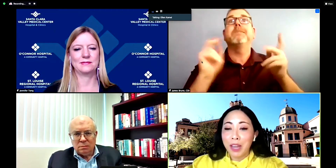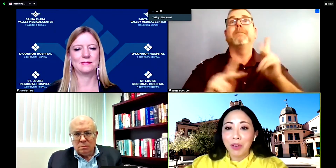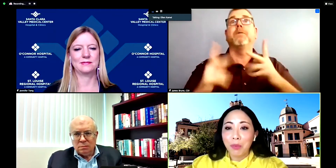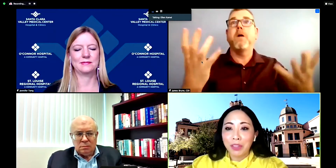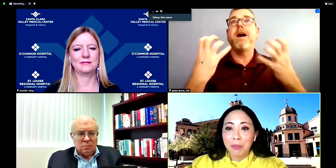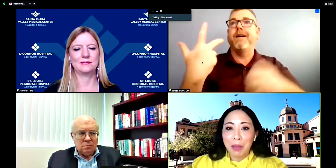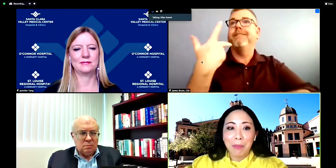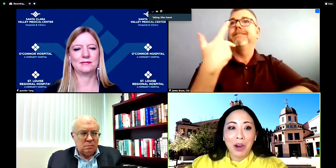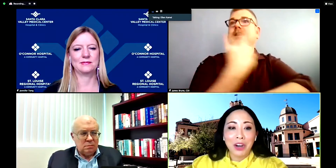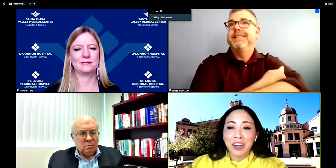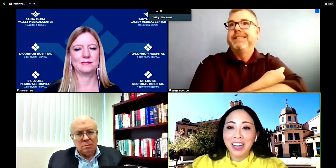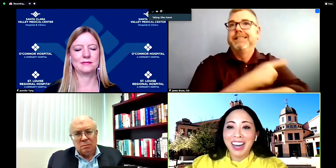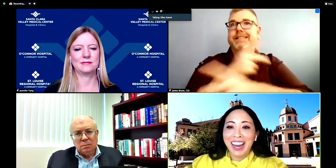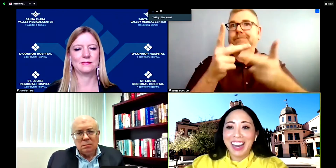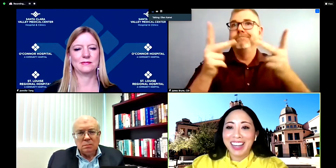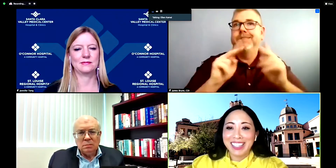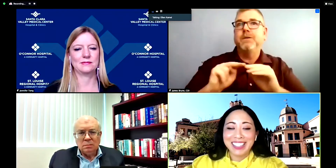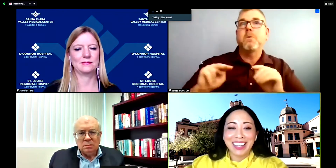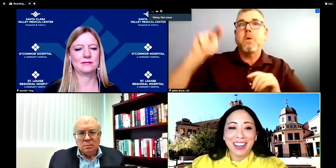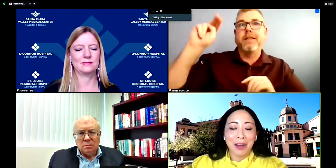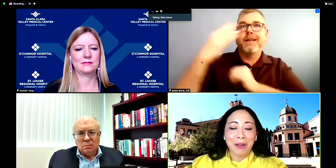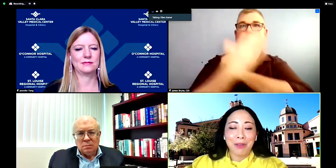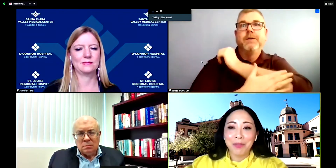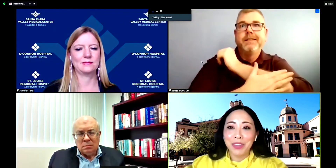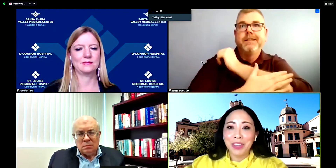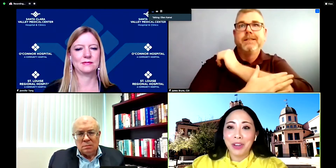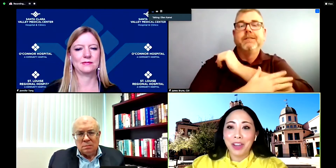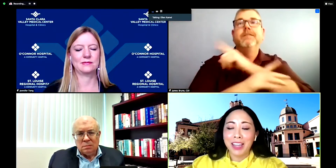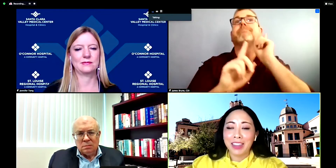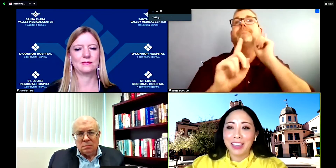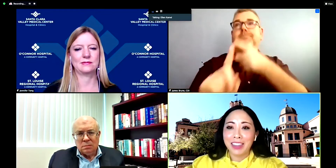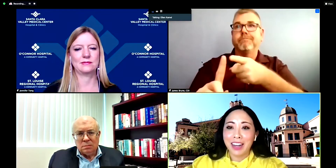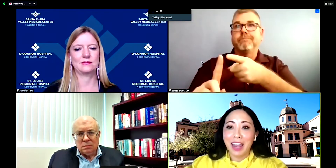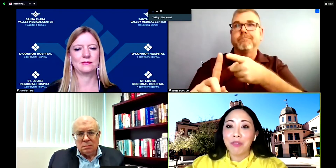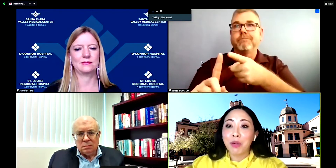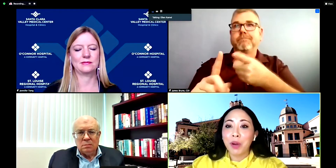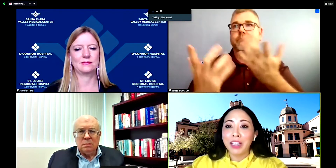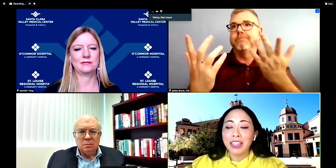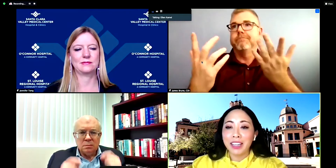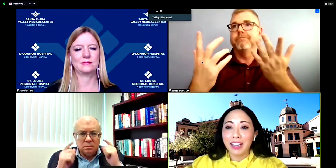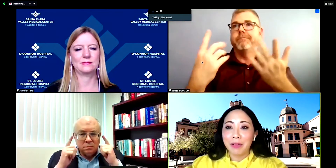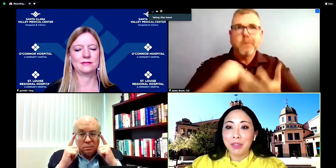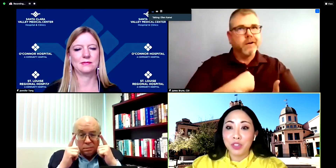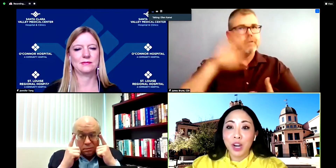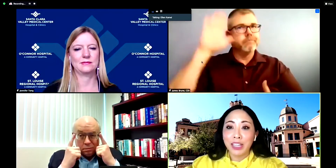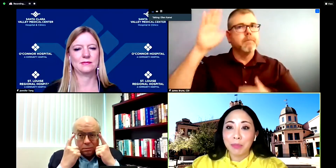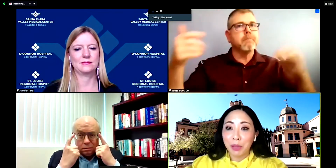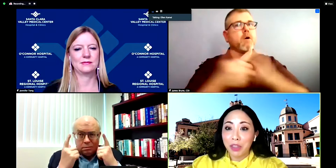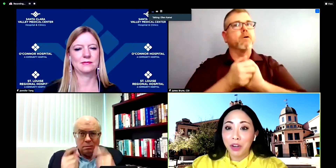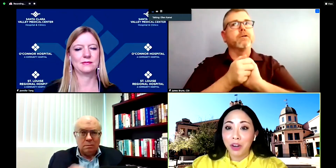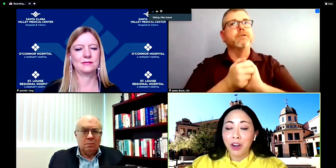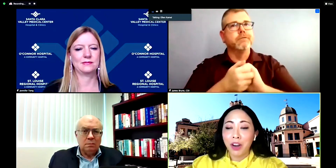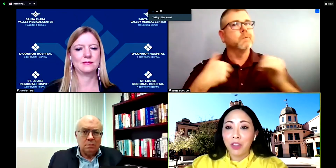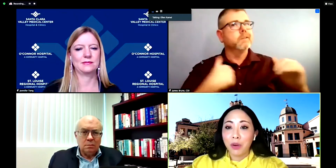ready and willing to be a partner, and uh i think that everyone um is trying to play their their